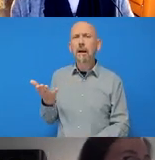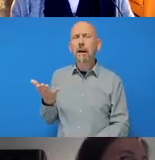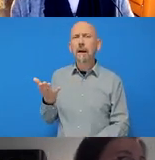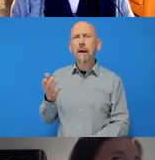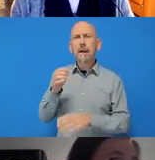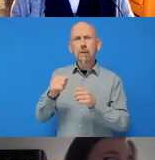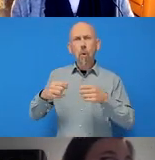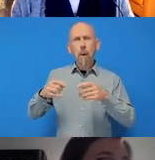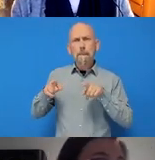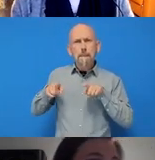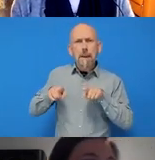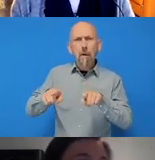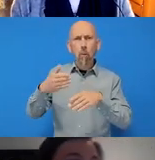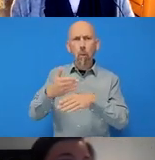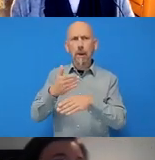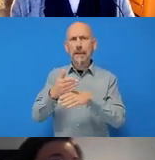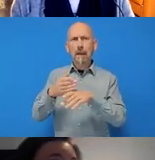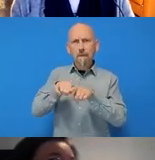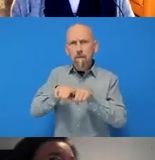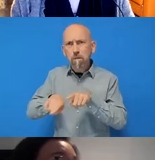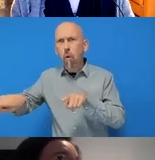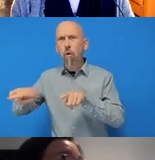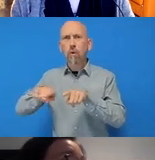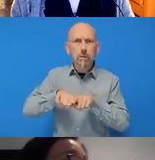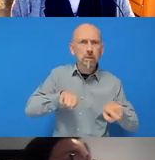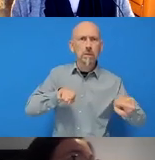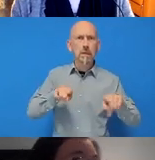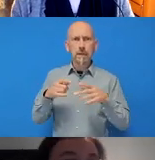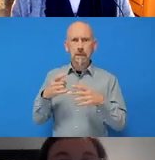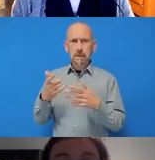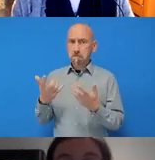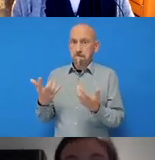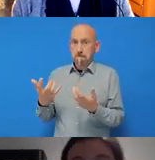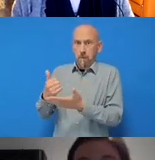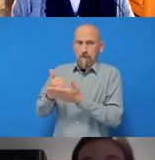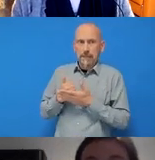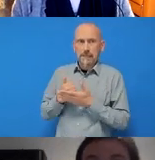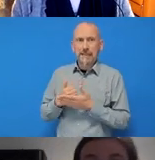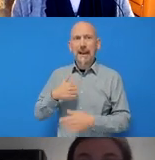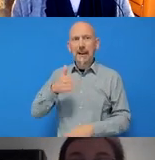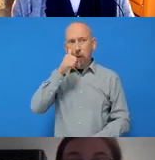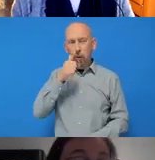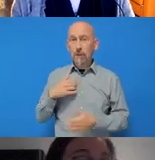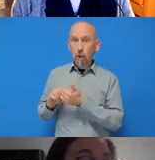I found when working with a colleague, that when we both fork and want to commit we don't know how to deal